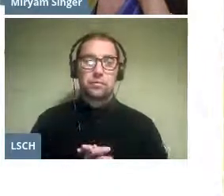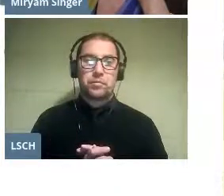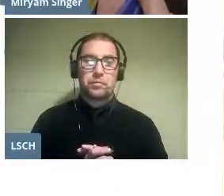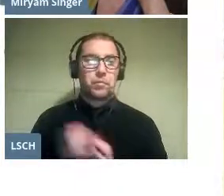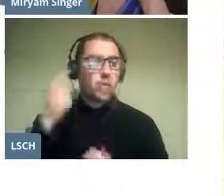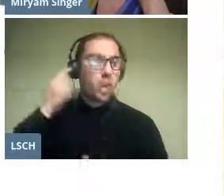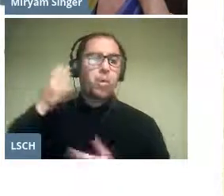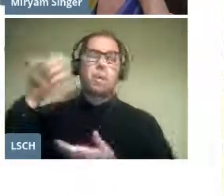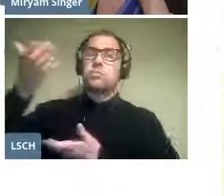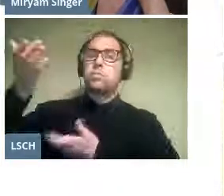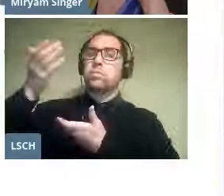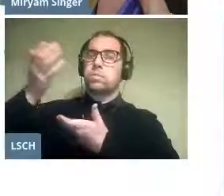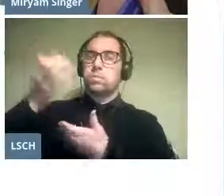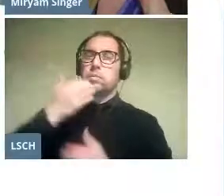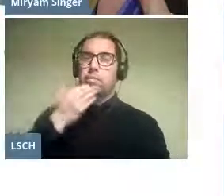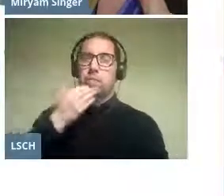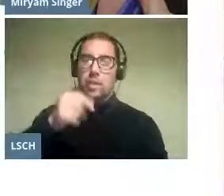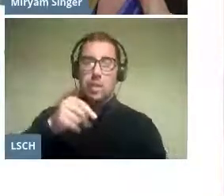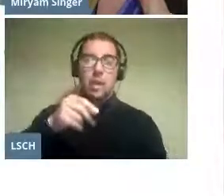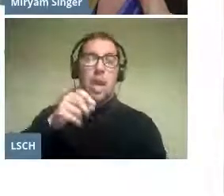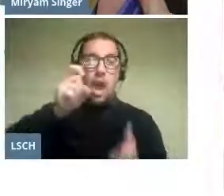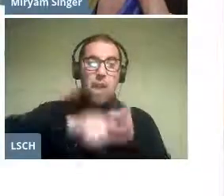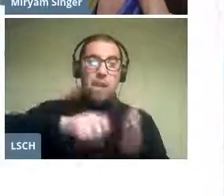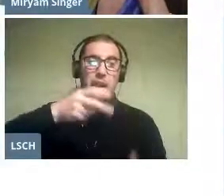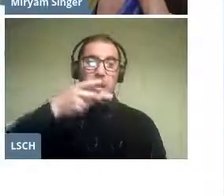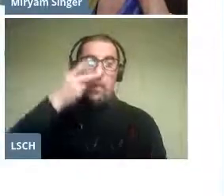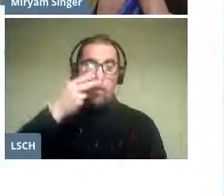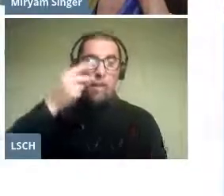During the month of November 2006, and under the auspices